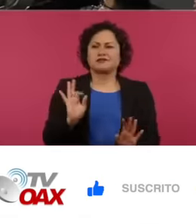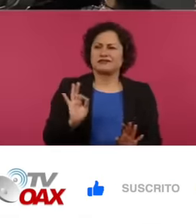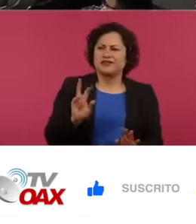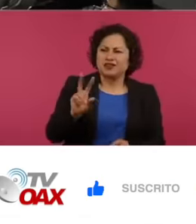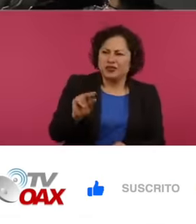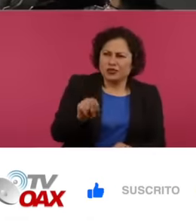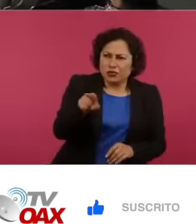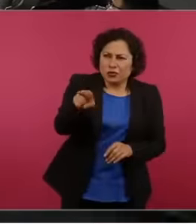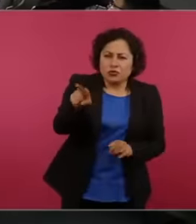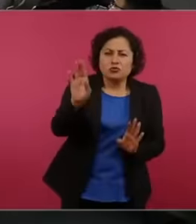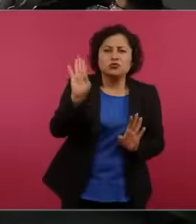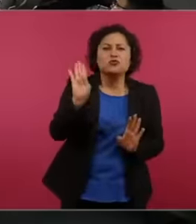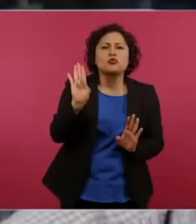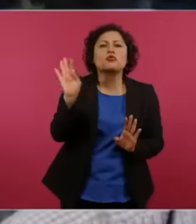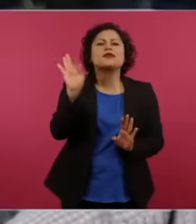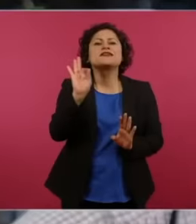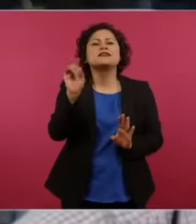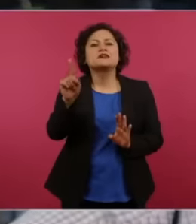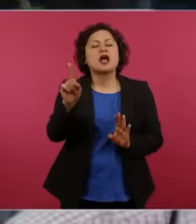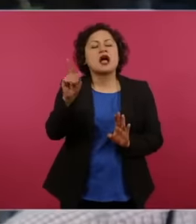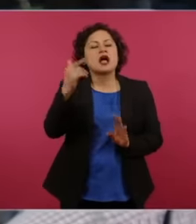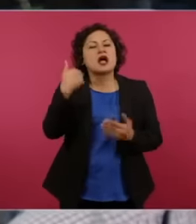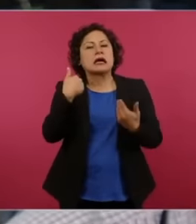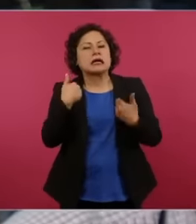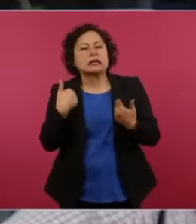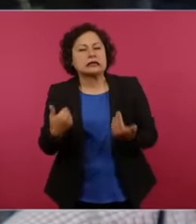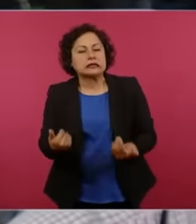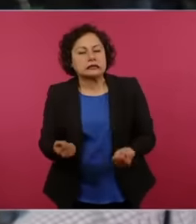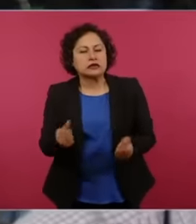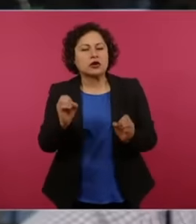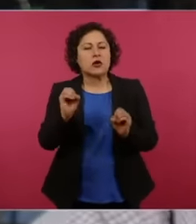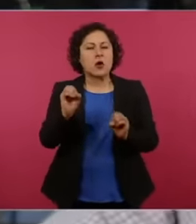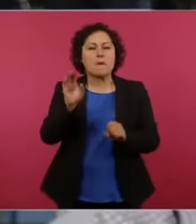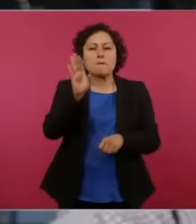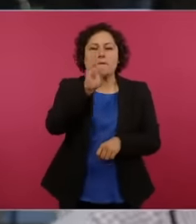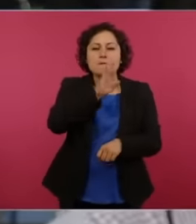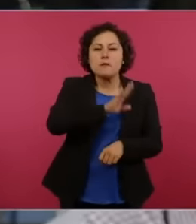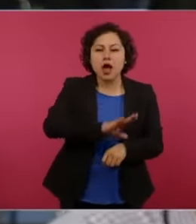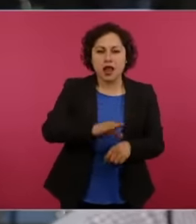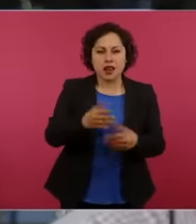in the morning conference where the reporter from the spunik agency runs out of the